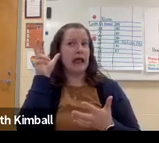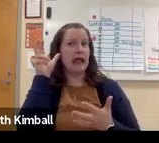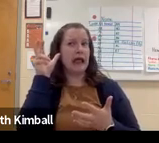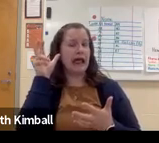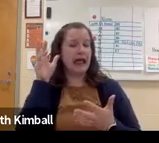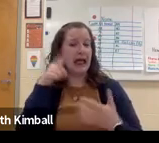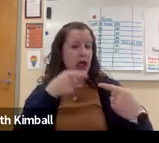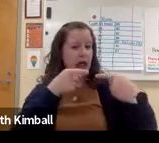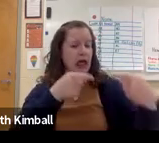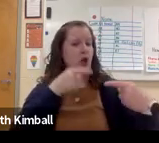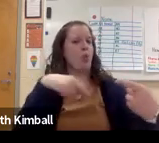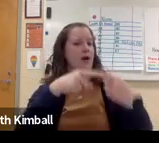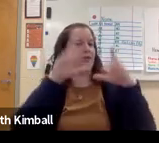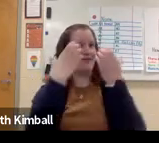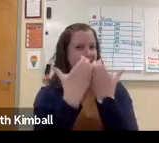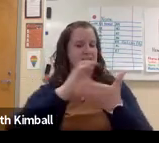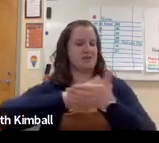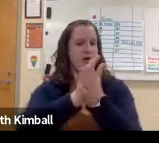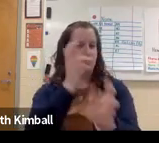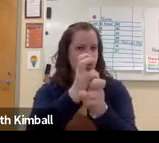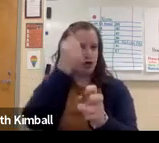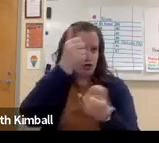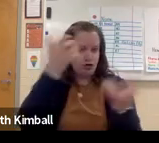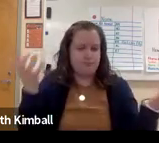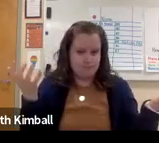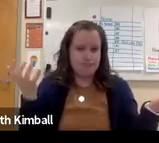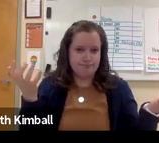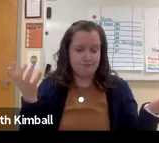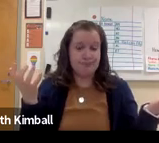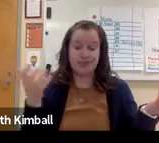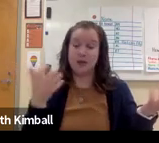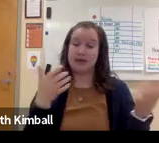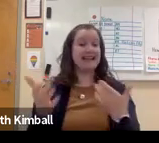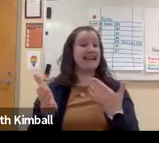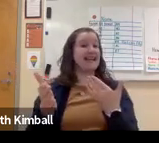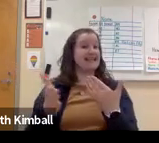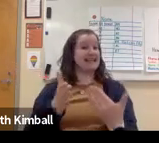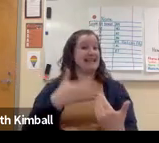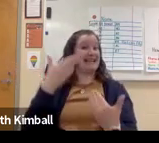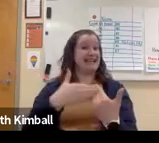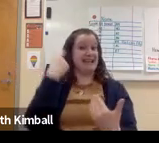It may seem that they can here. And they may really start to struggle as the class gets